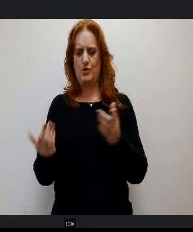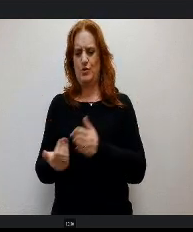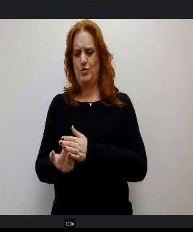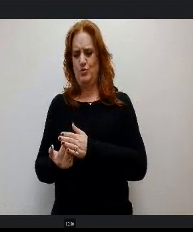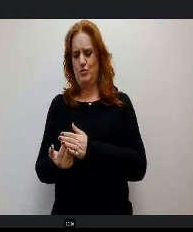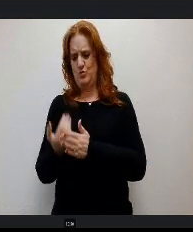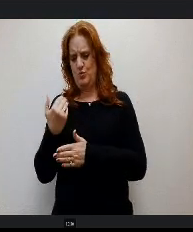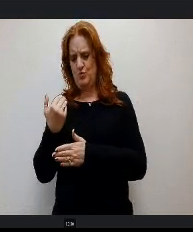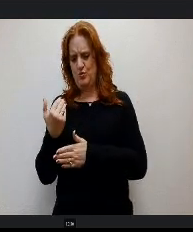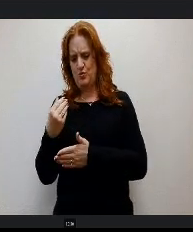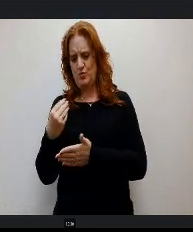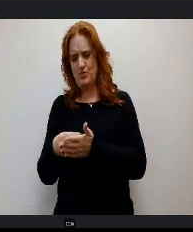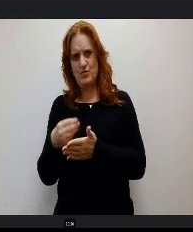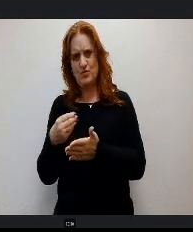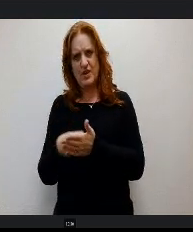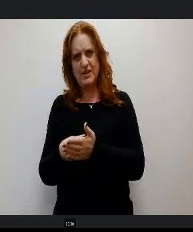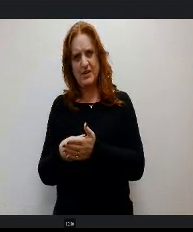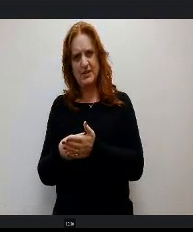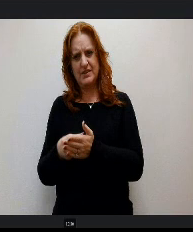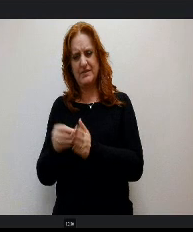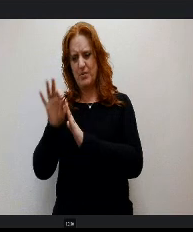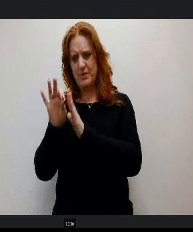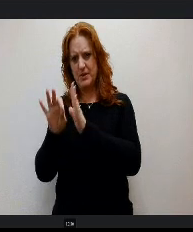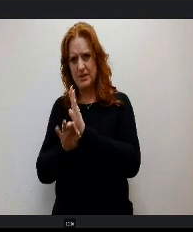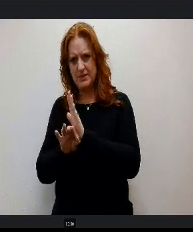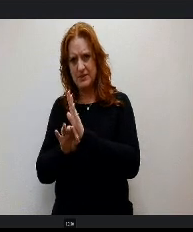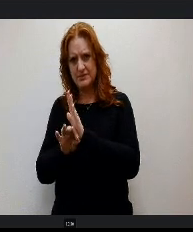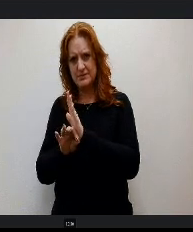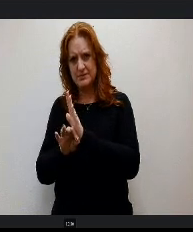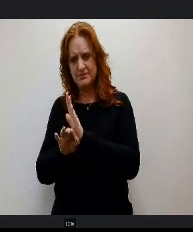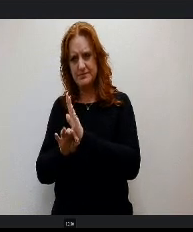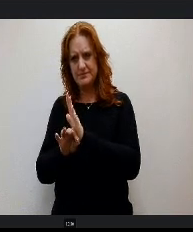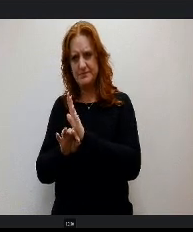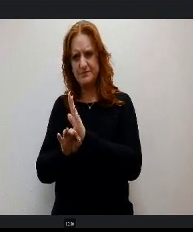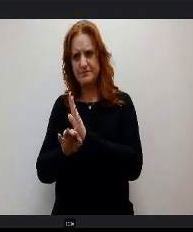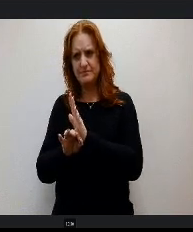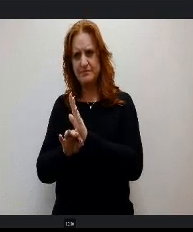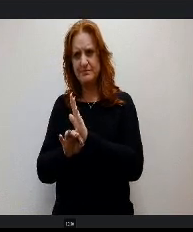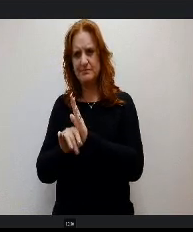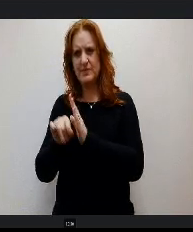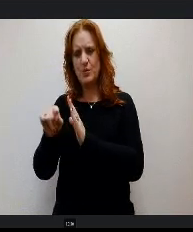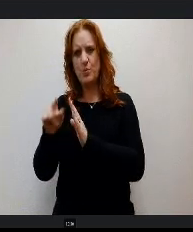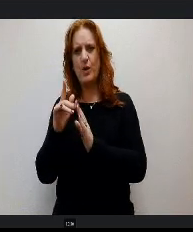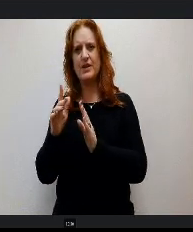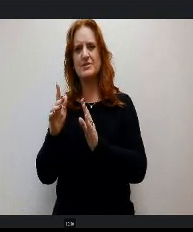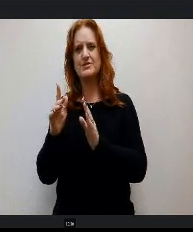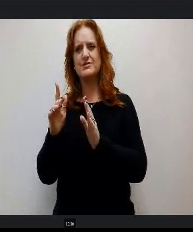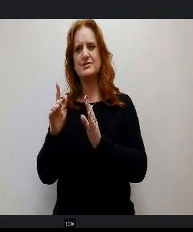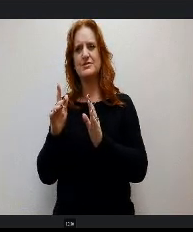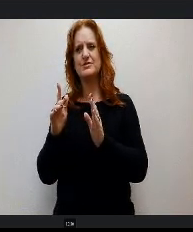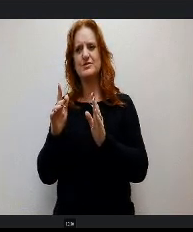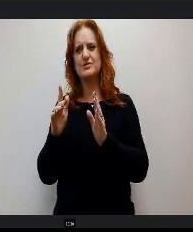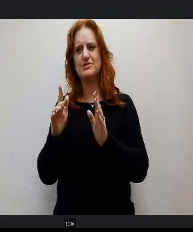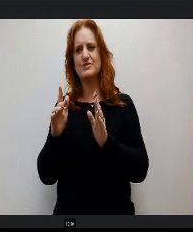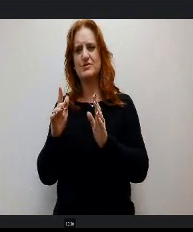finance funding formula seeks to restructure starting fiscal year 2520